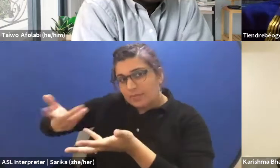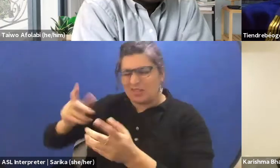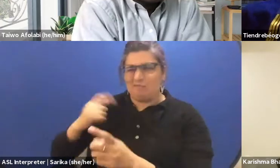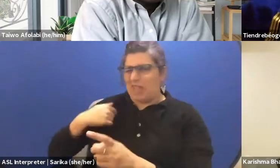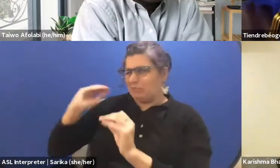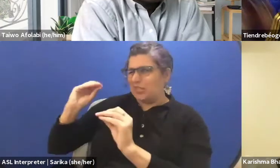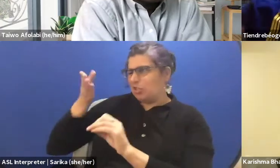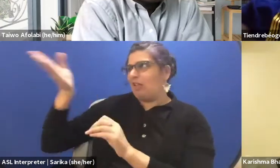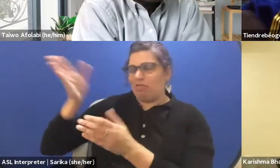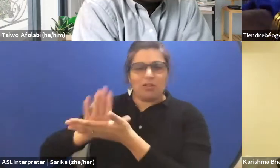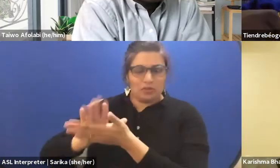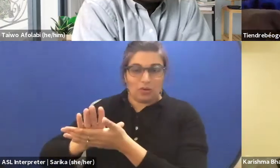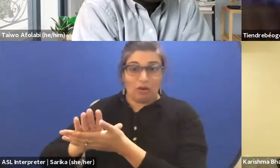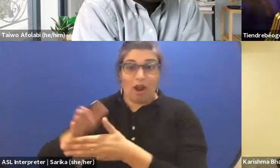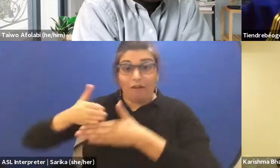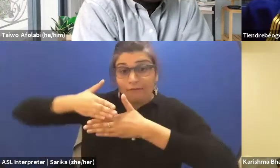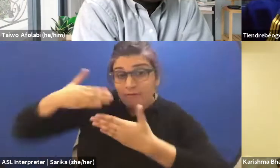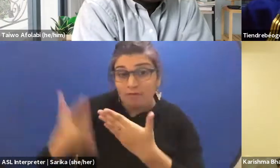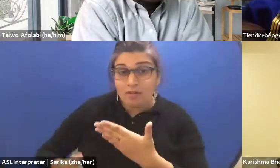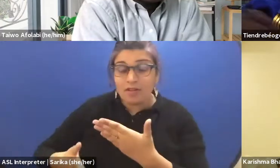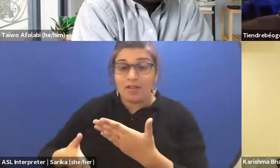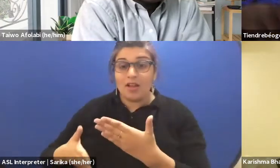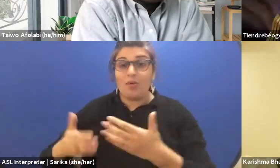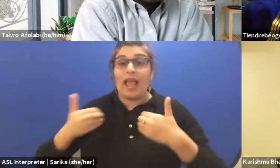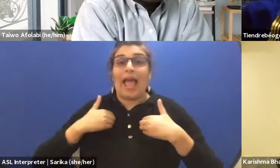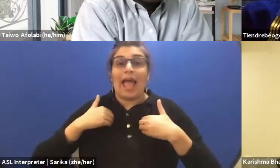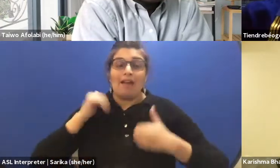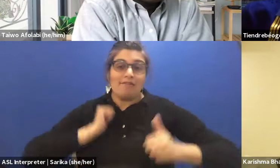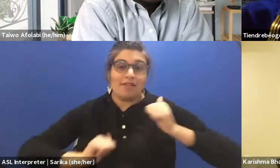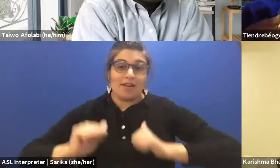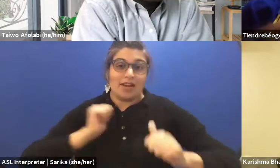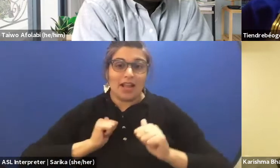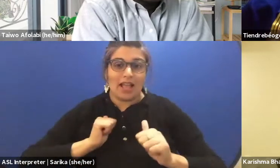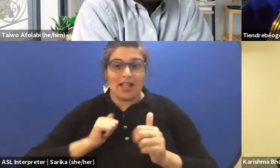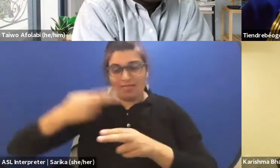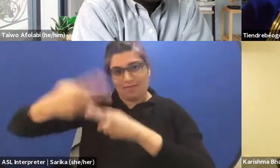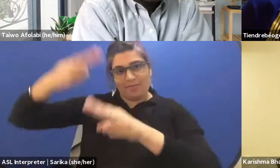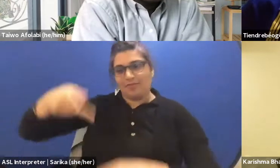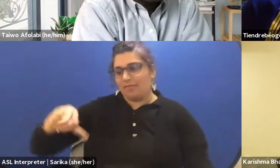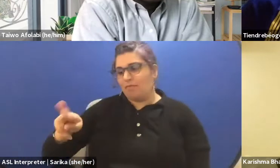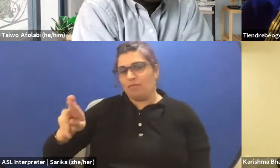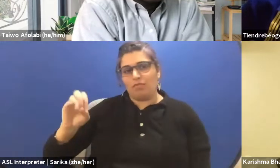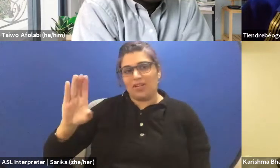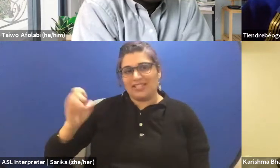And at the end, we get a piece of theater, (speaks French) procedural. Procedural, it's about to do a procedure,